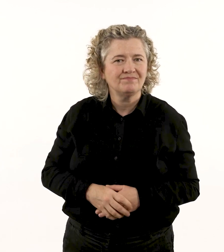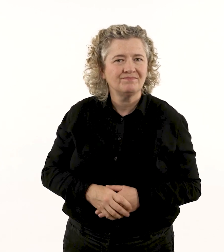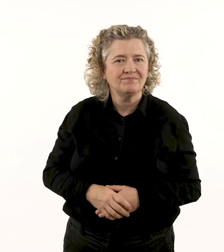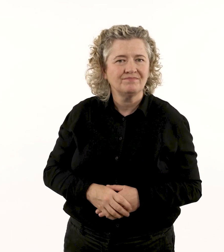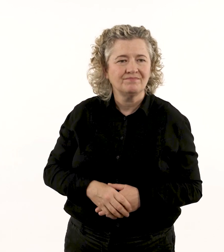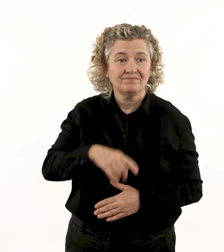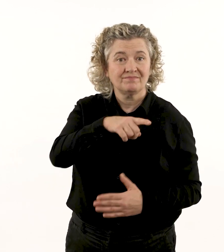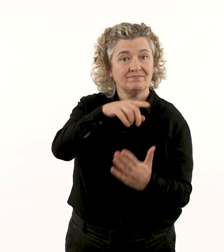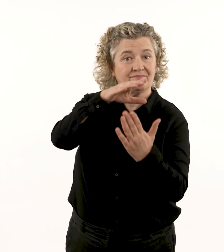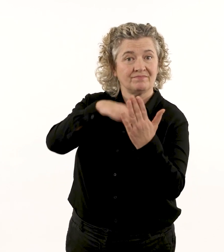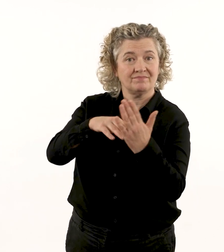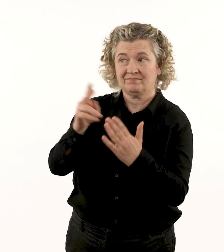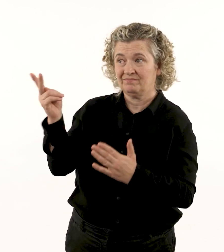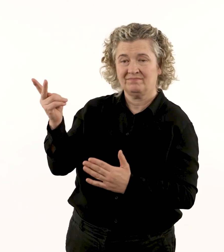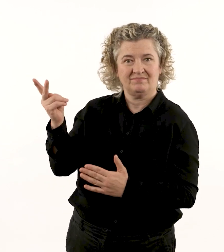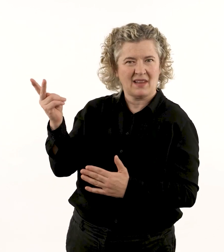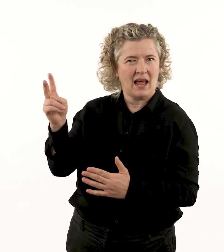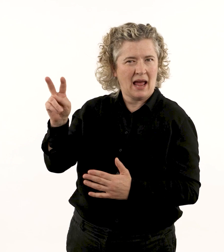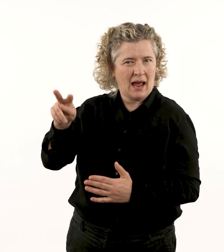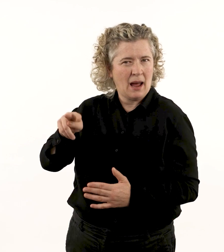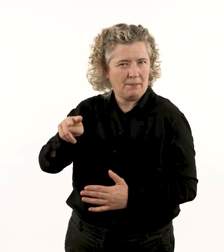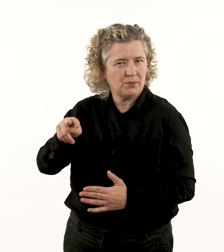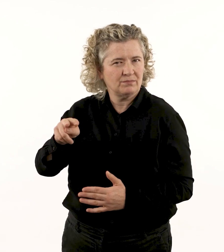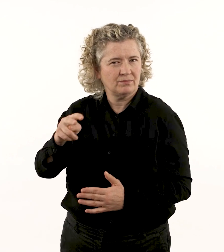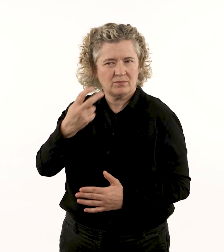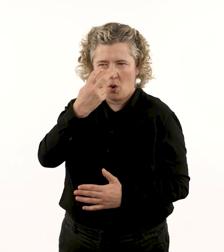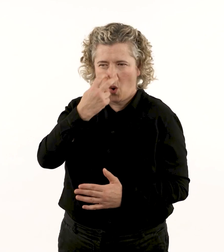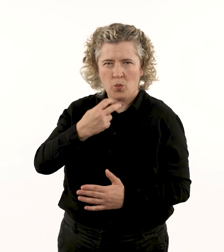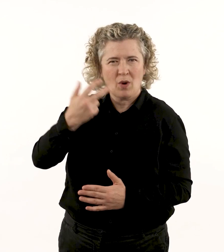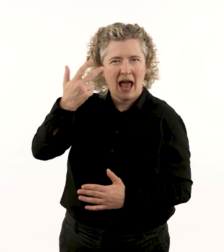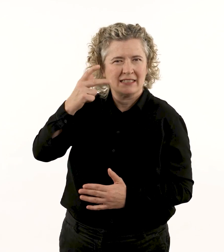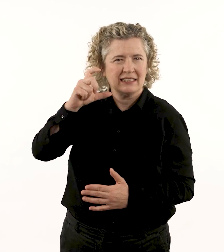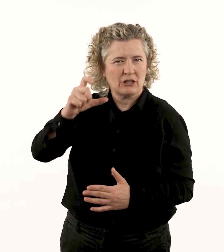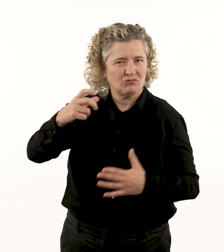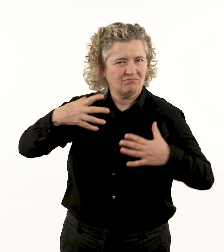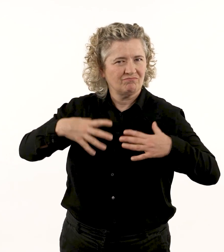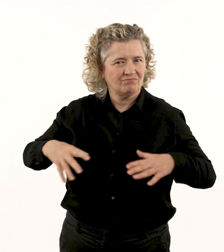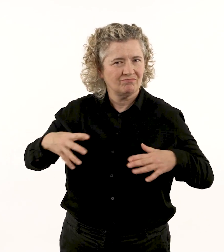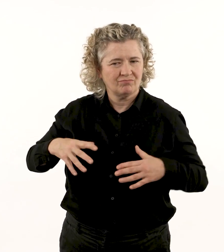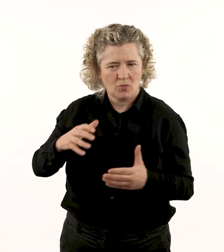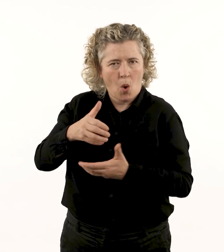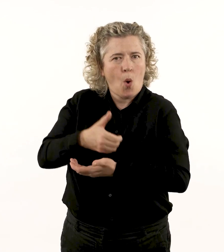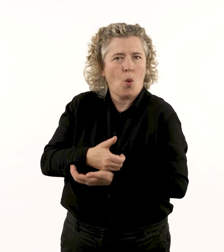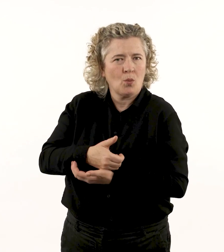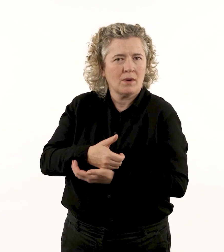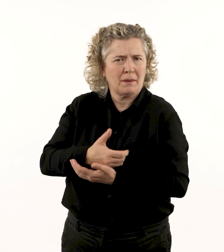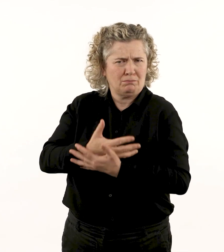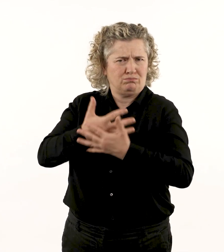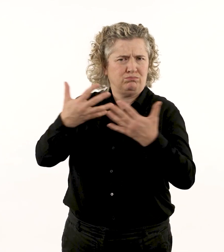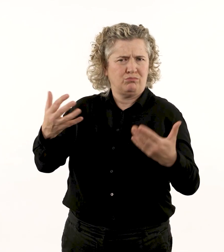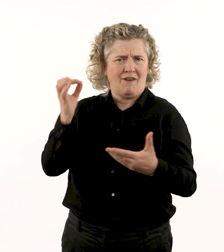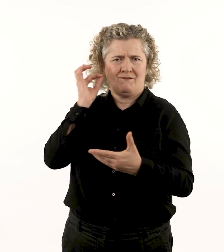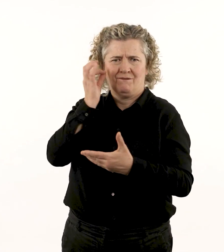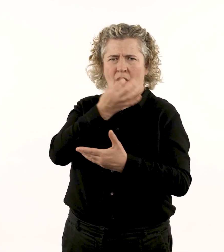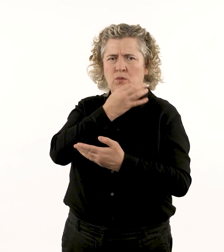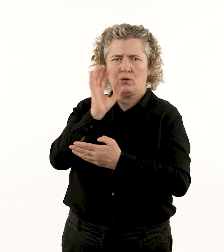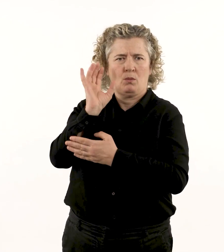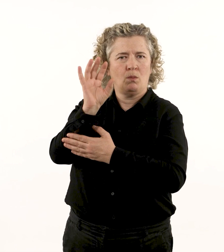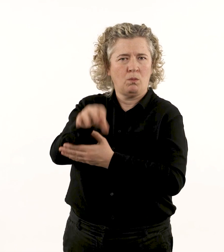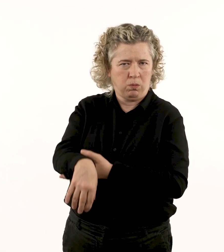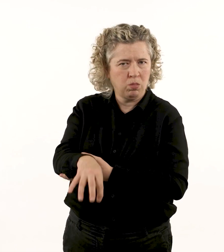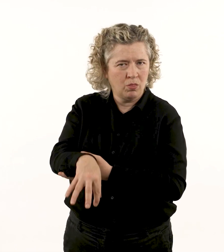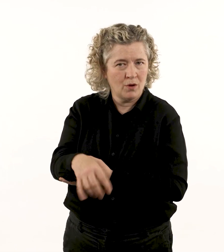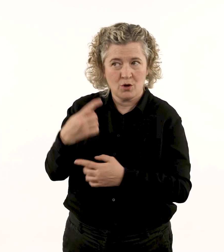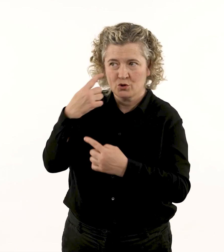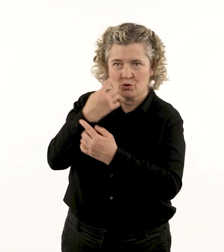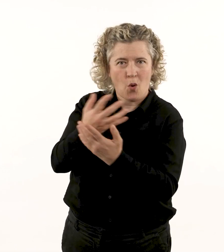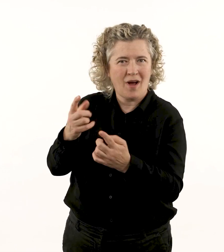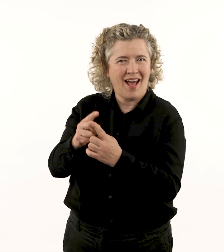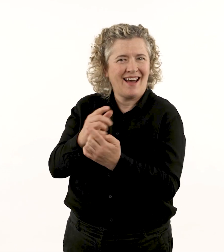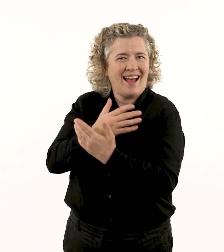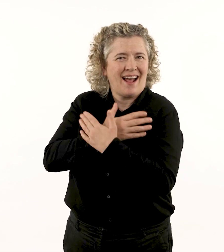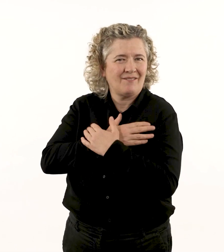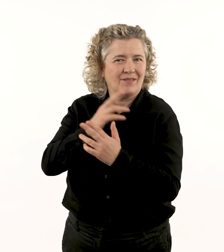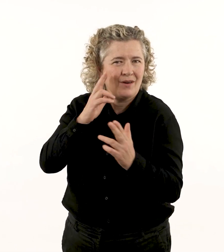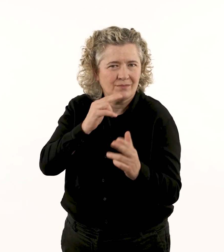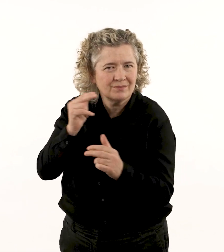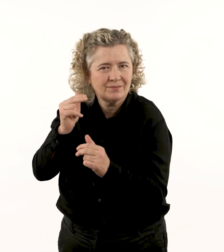She paints a couple in 18th-century dress nursing a giant drooping flower – an absurd posture of loving care,